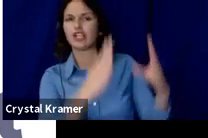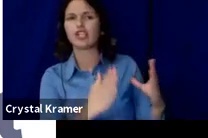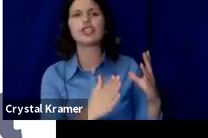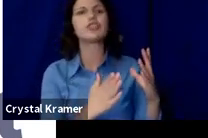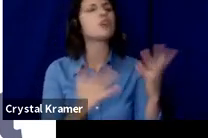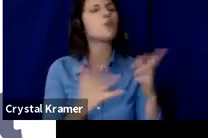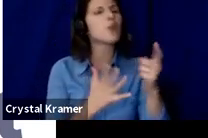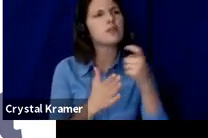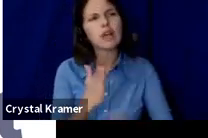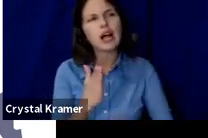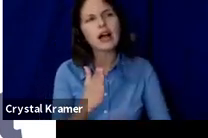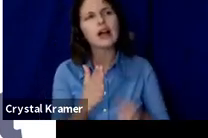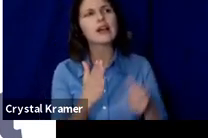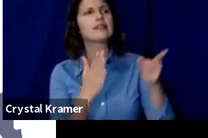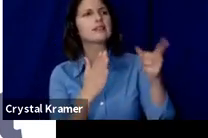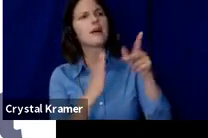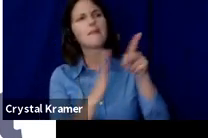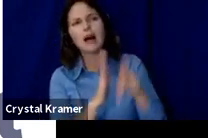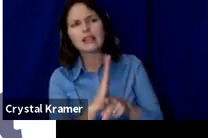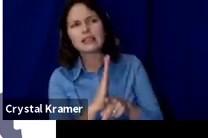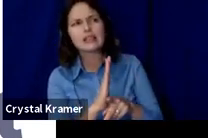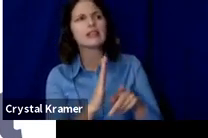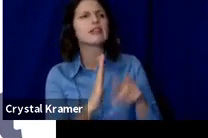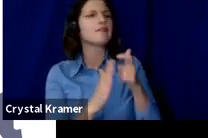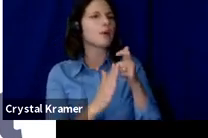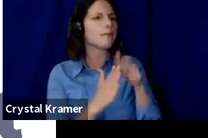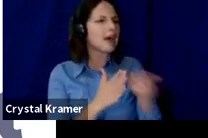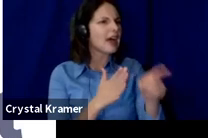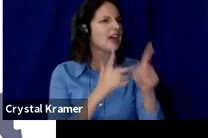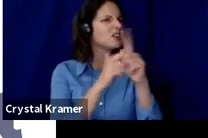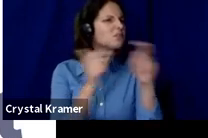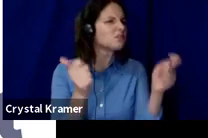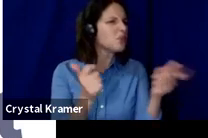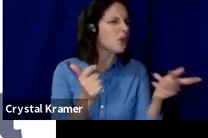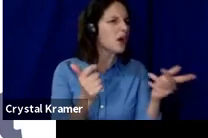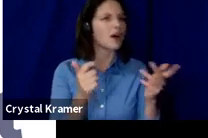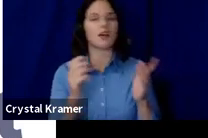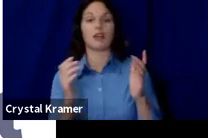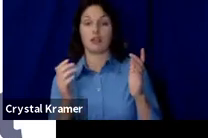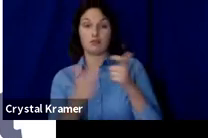Compare prices through Internet searches to get an accurate sense of the range of costs.